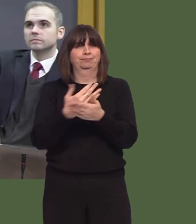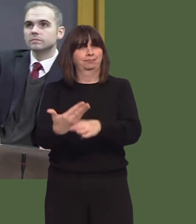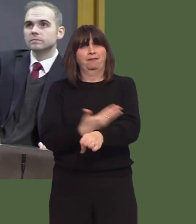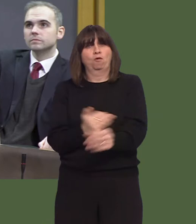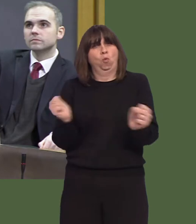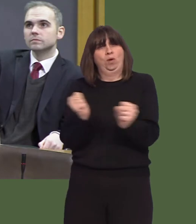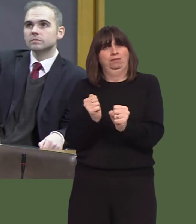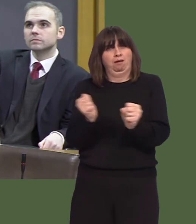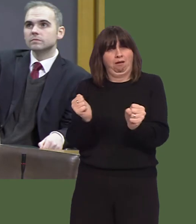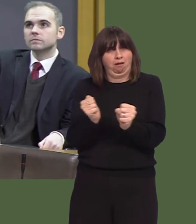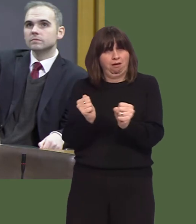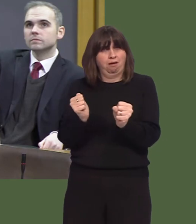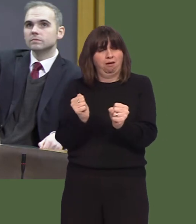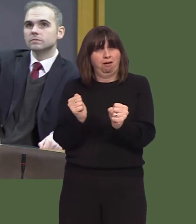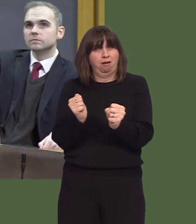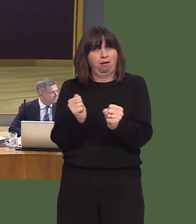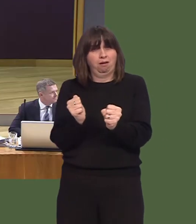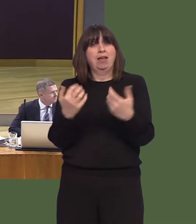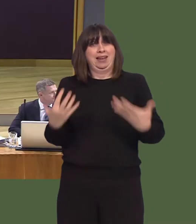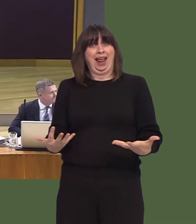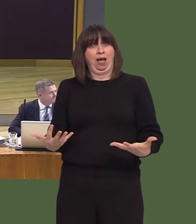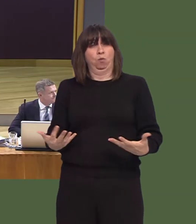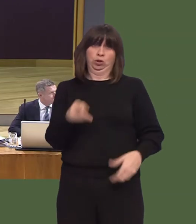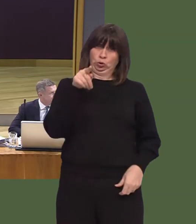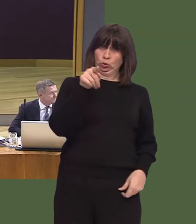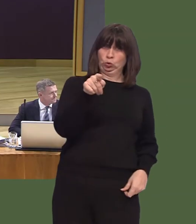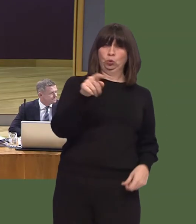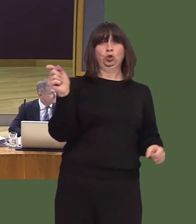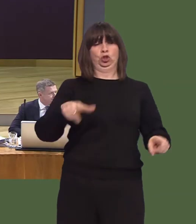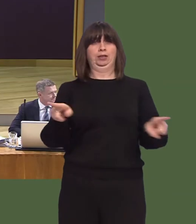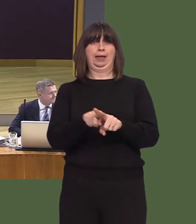of the winter pressures. It's time, First Minister, now that you did the same.